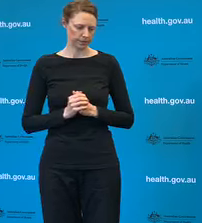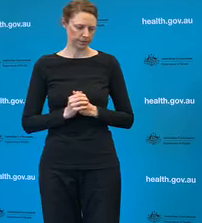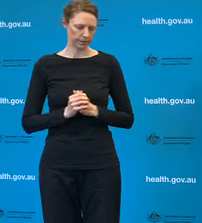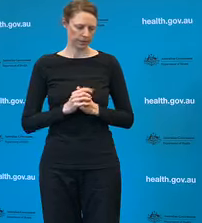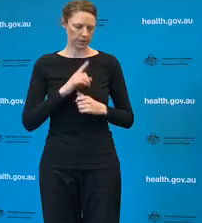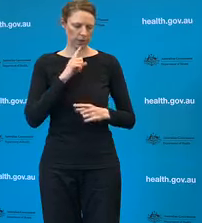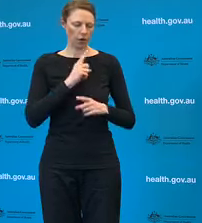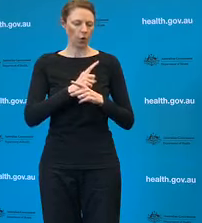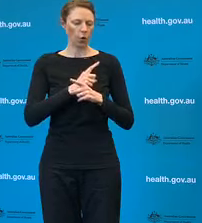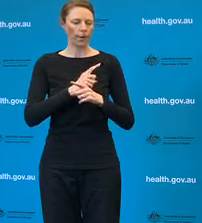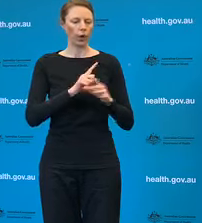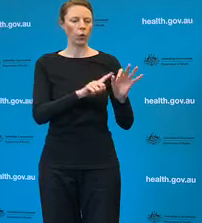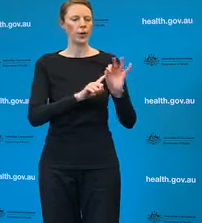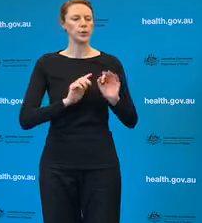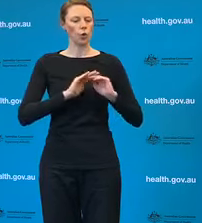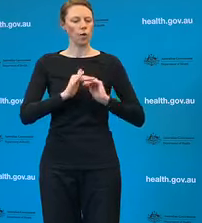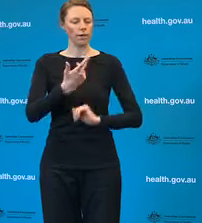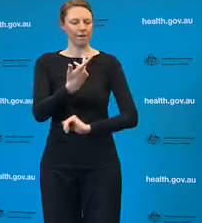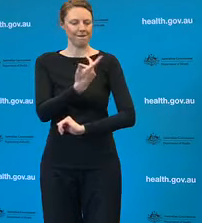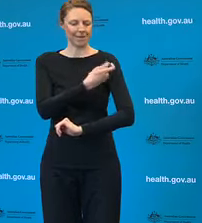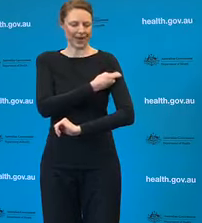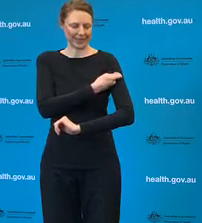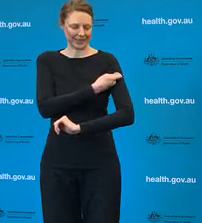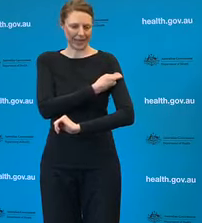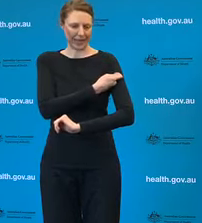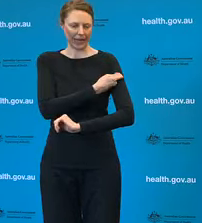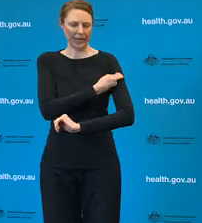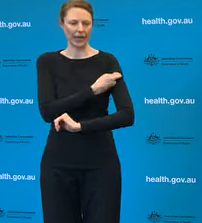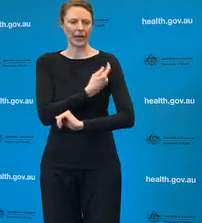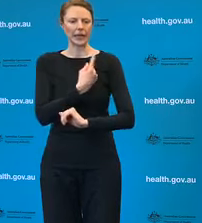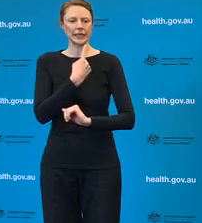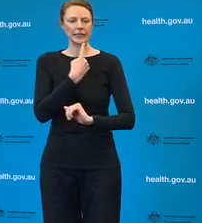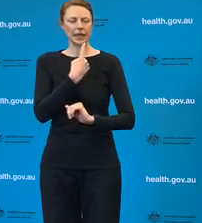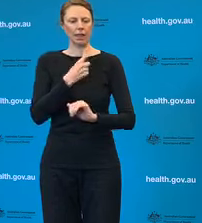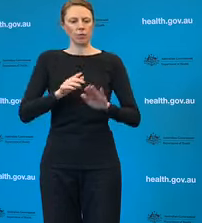suggest it won't be ready until the winter of 2021 in the Northern